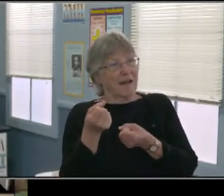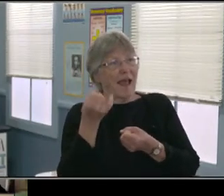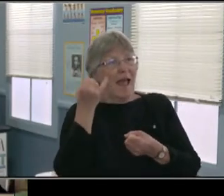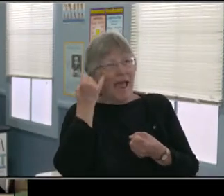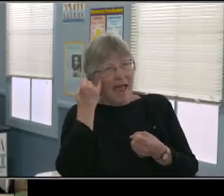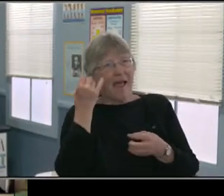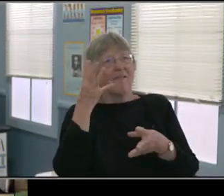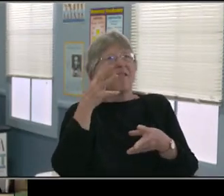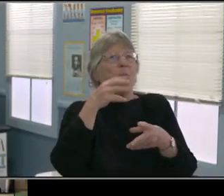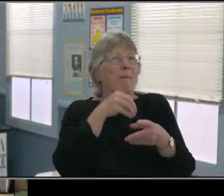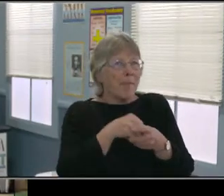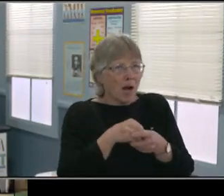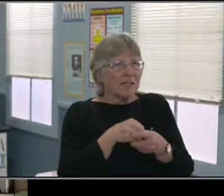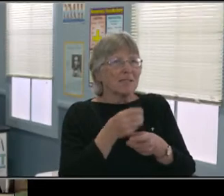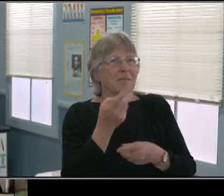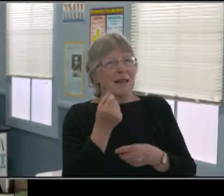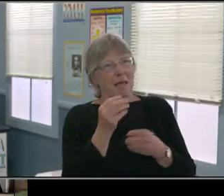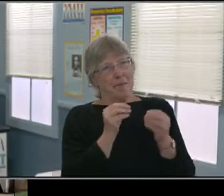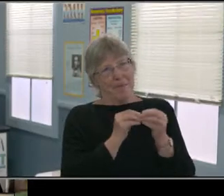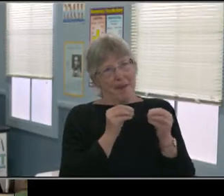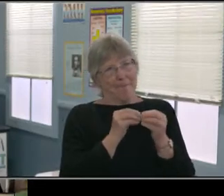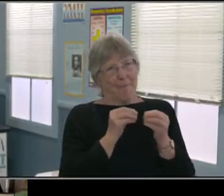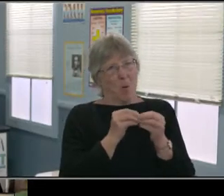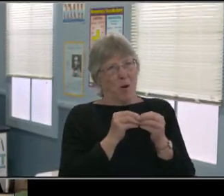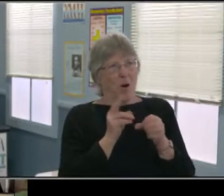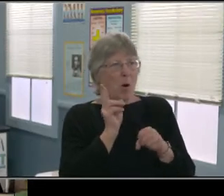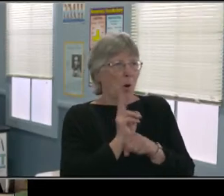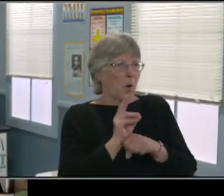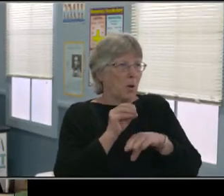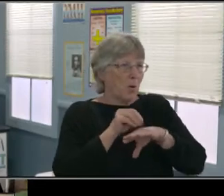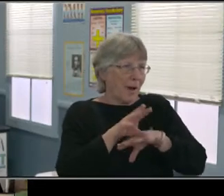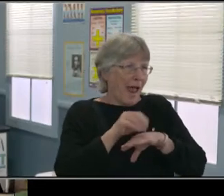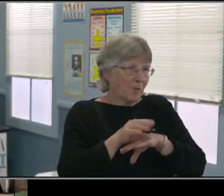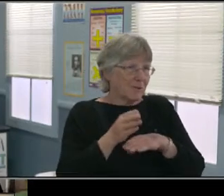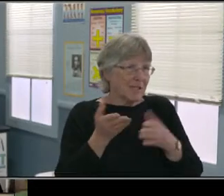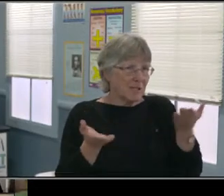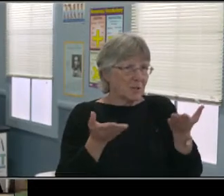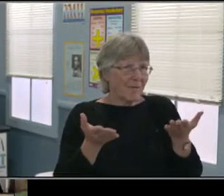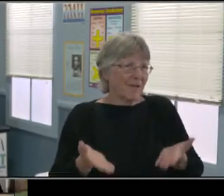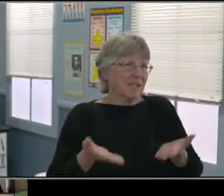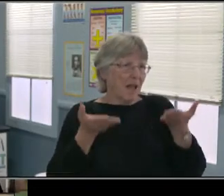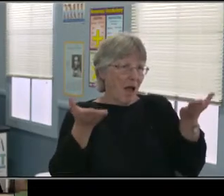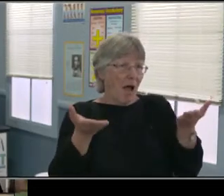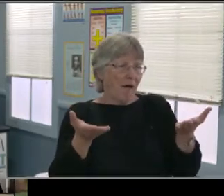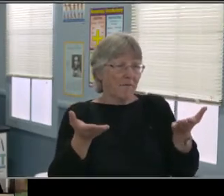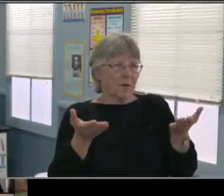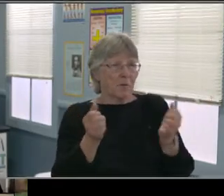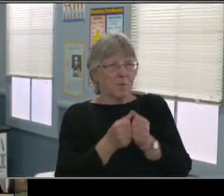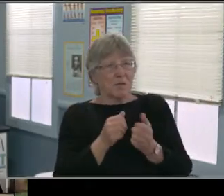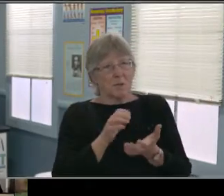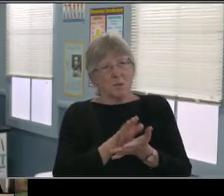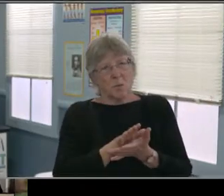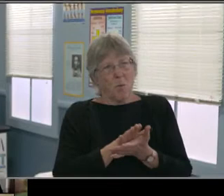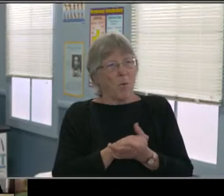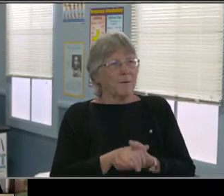and then working out, I guess some type of compromise with families in regards to that. So still, if a student's gonna turn off the camera,